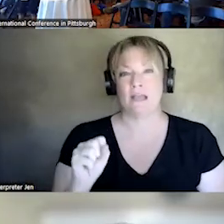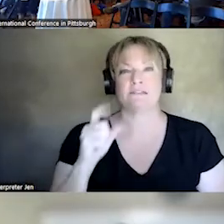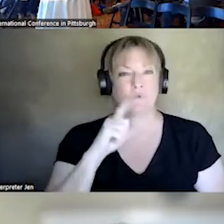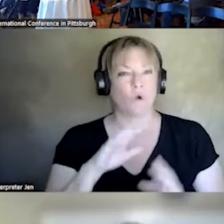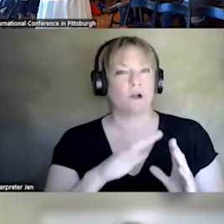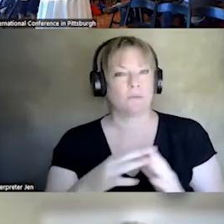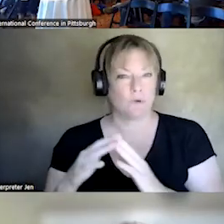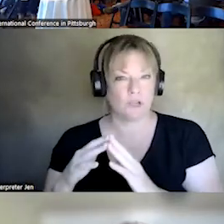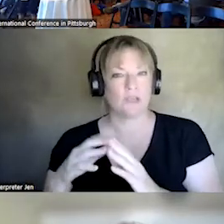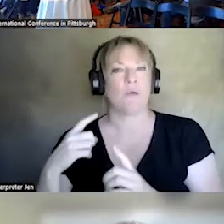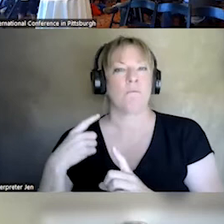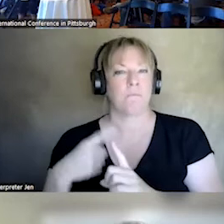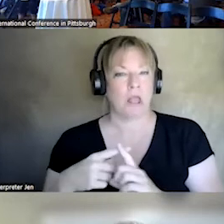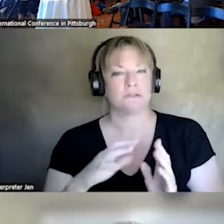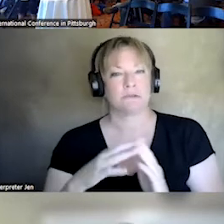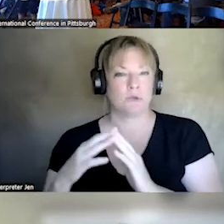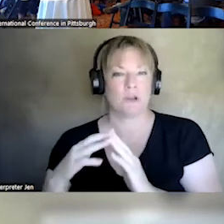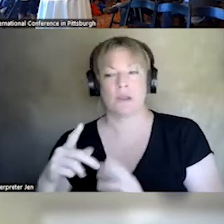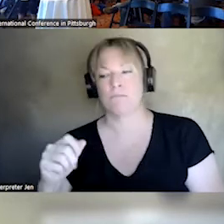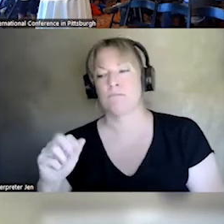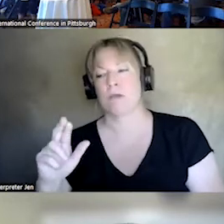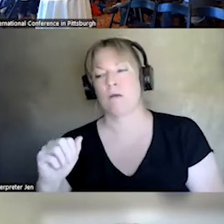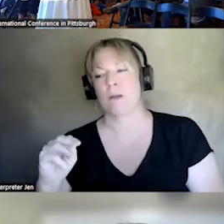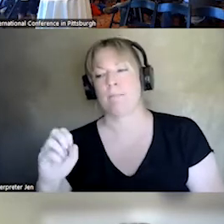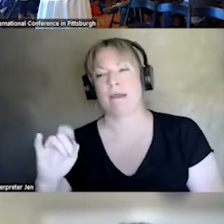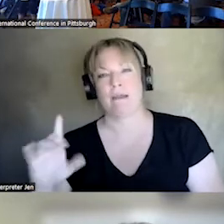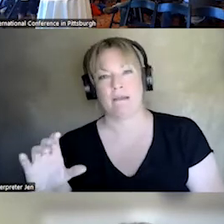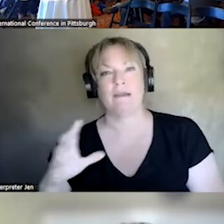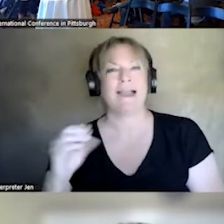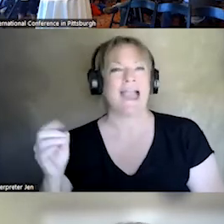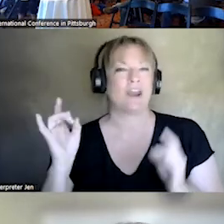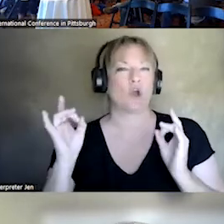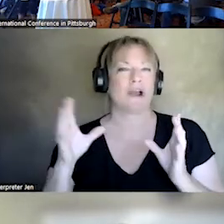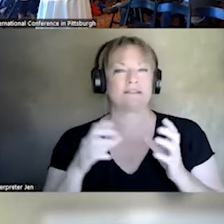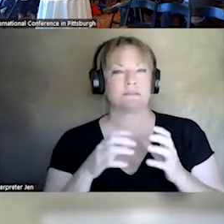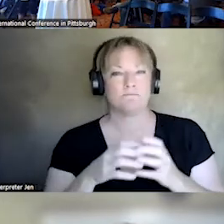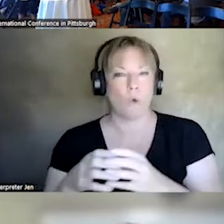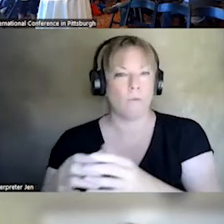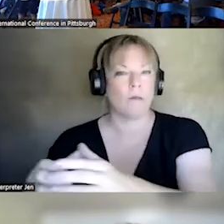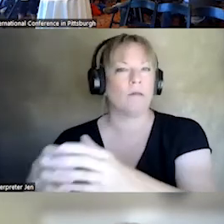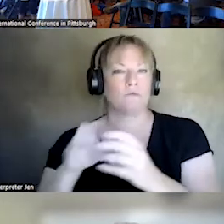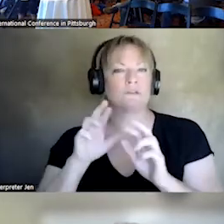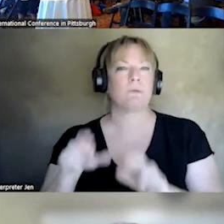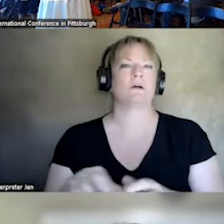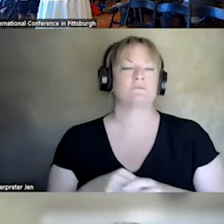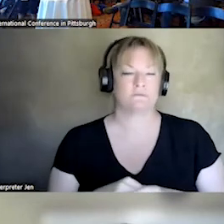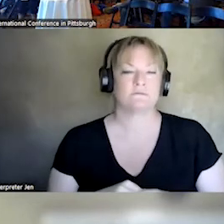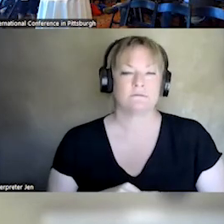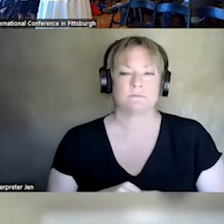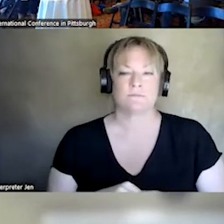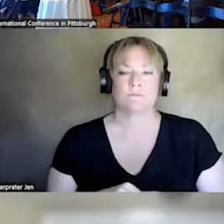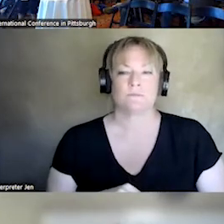ADDITION TO COMMUNITY PARAMEDIC AND, A CRISIS MOBILE RESPONSE. (EMS) UNIT AS WELL. WE PREFER